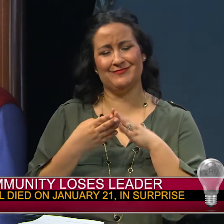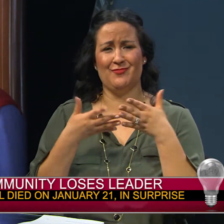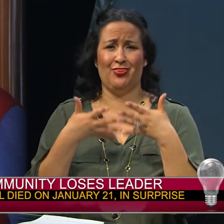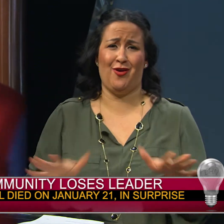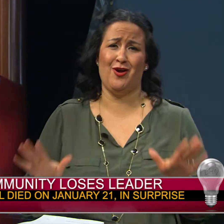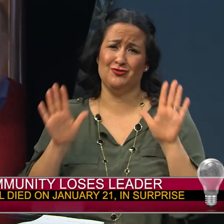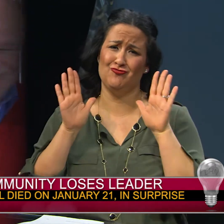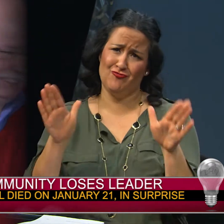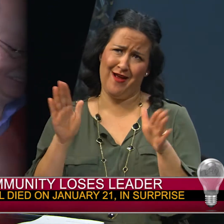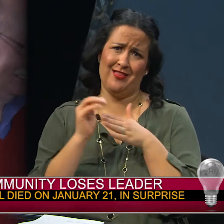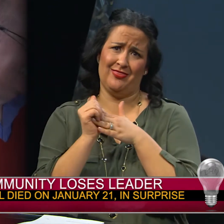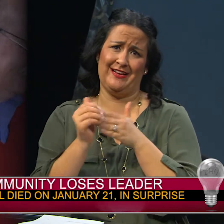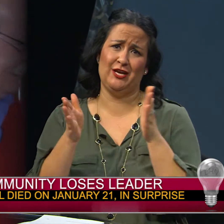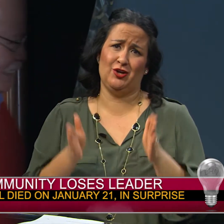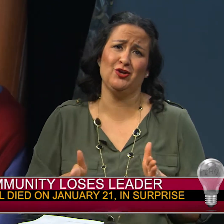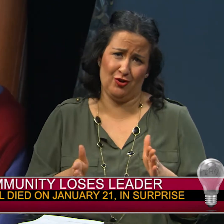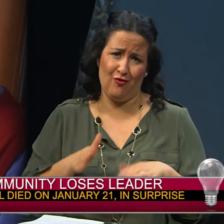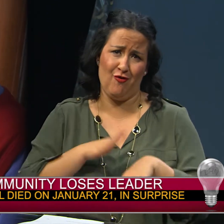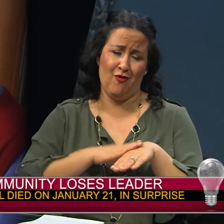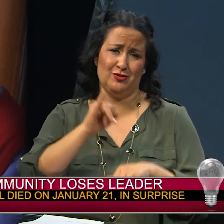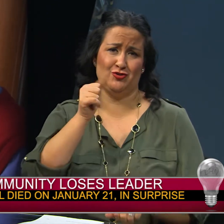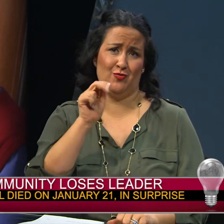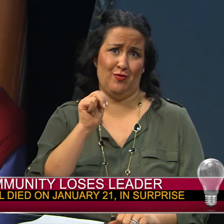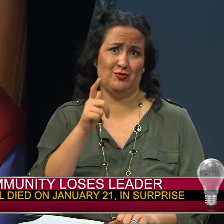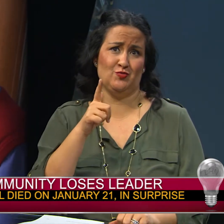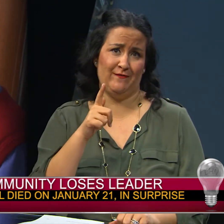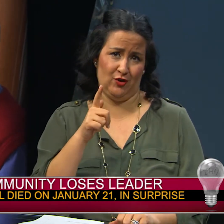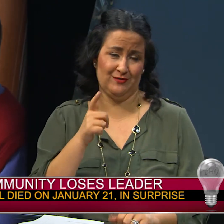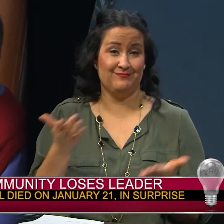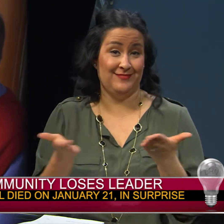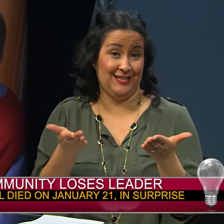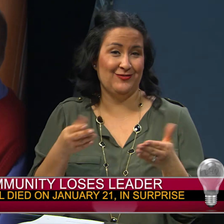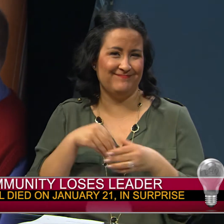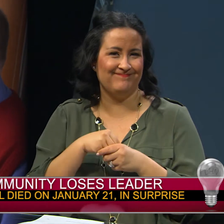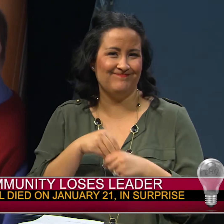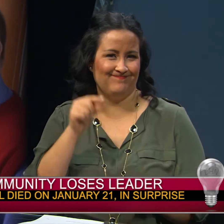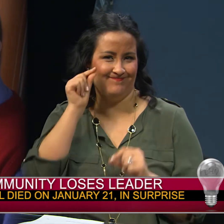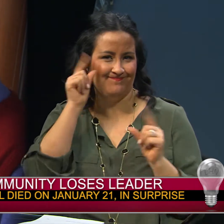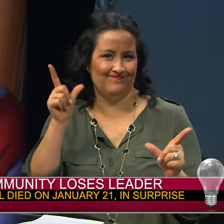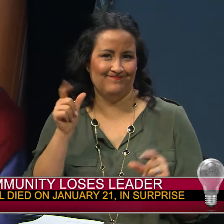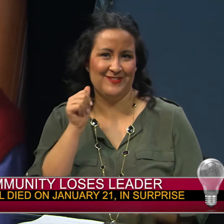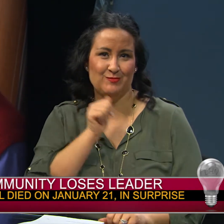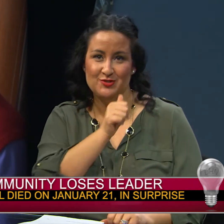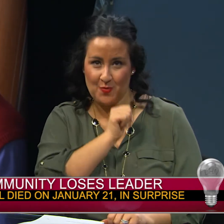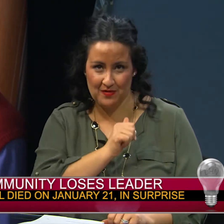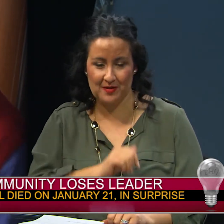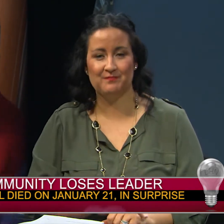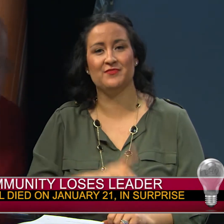The deaf community lost a great leader on January 21st here in Surprise.